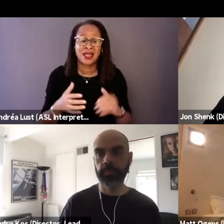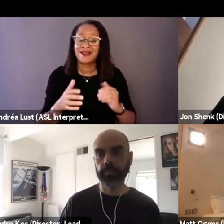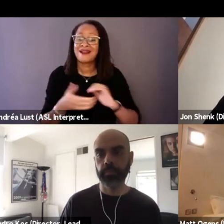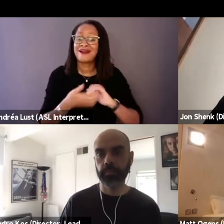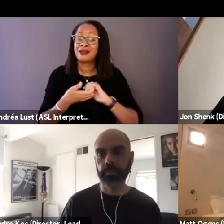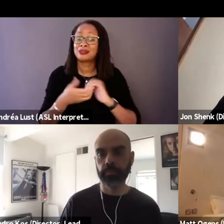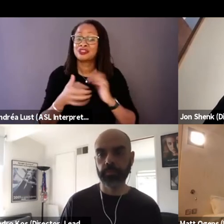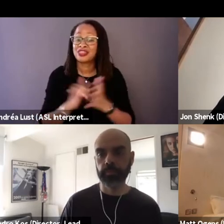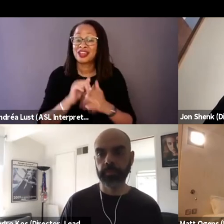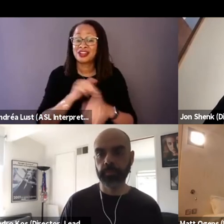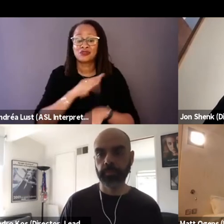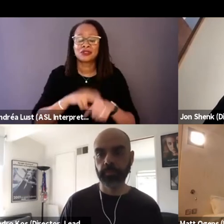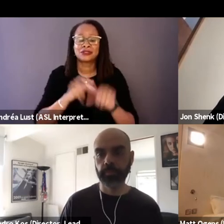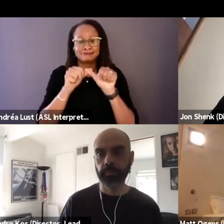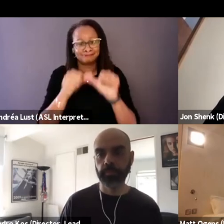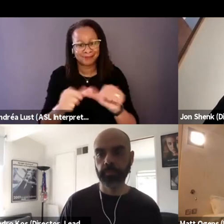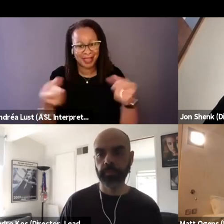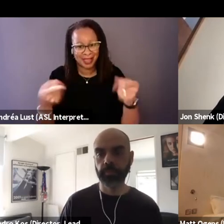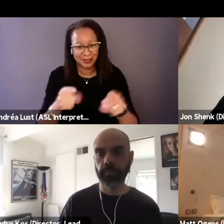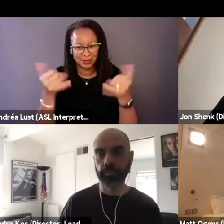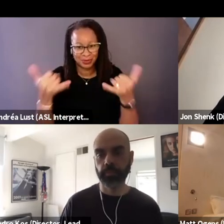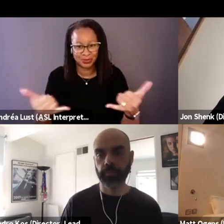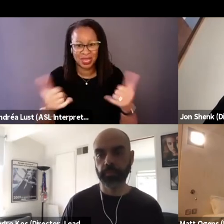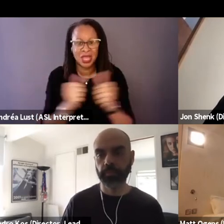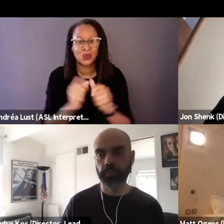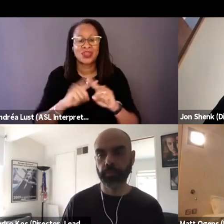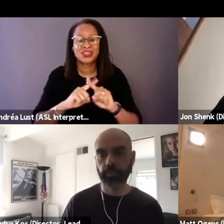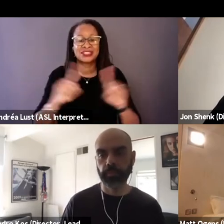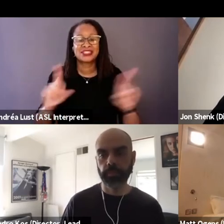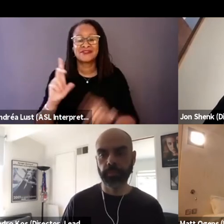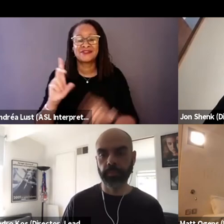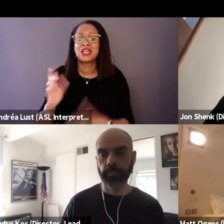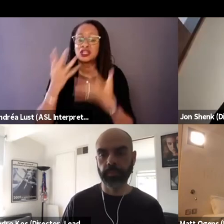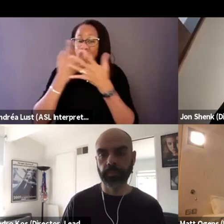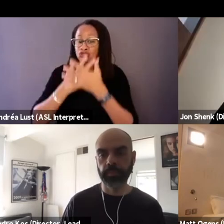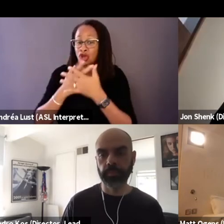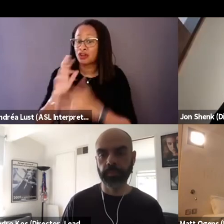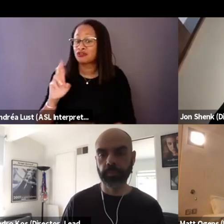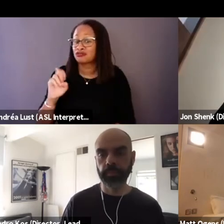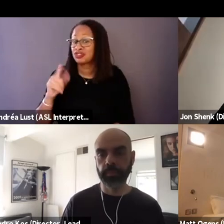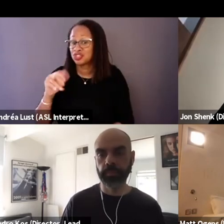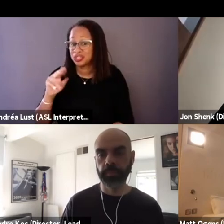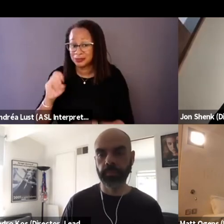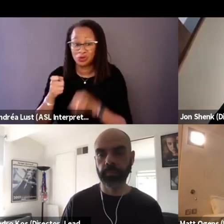that is still going on today with different doc regimes that the U.S. is collaborating with.